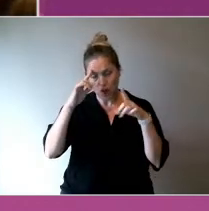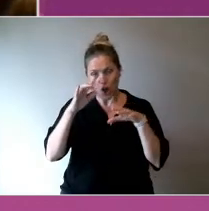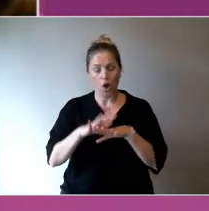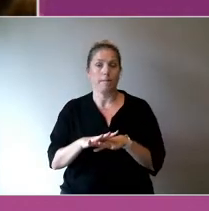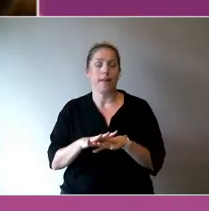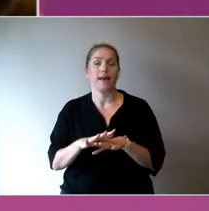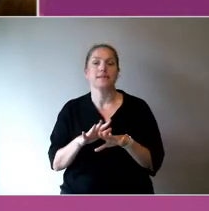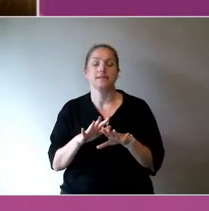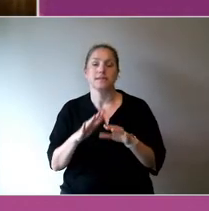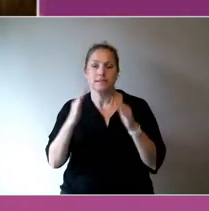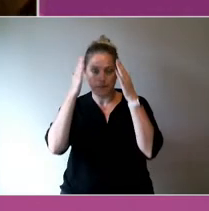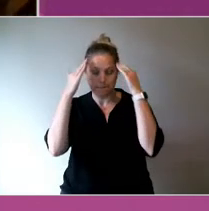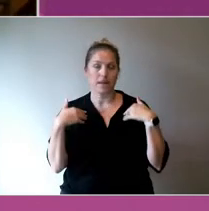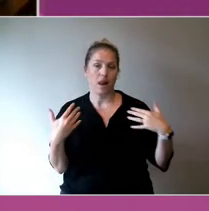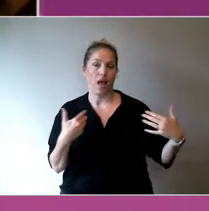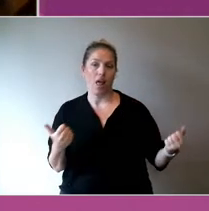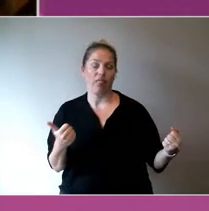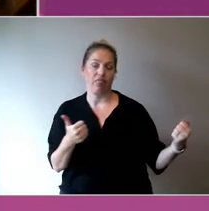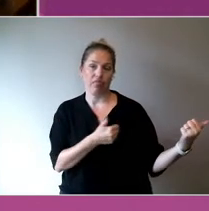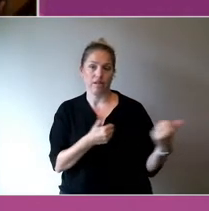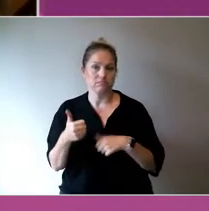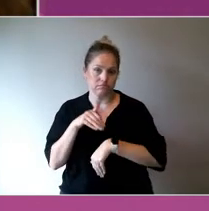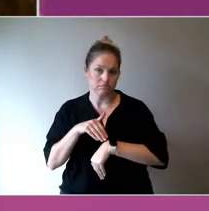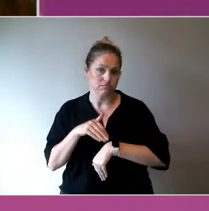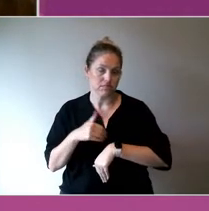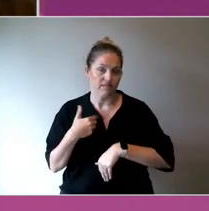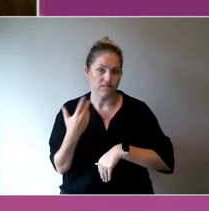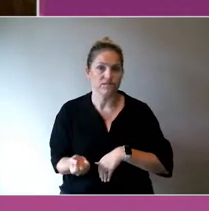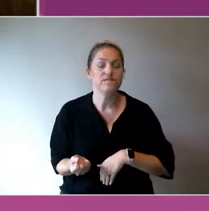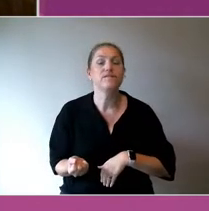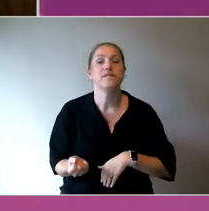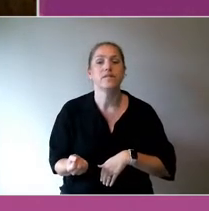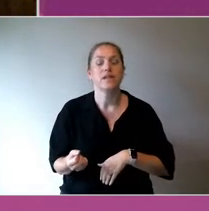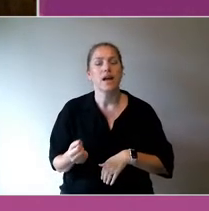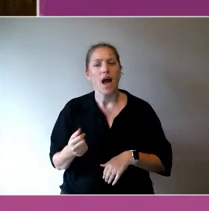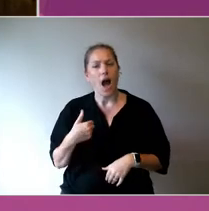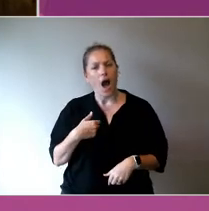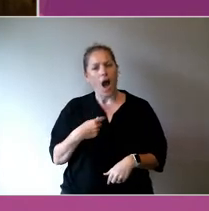And we've been hearing a lot about the importance of lived experience and representation today.